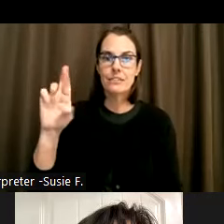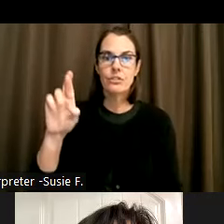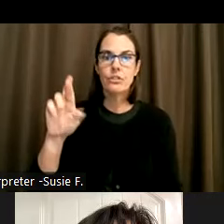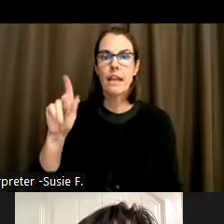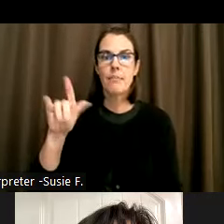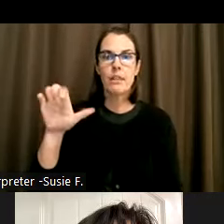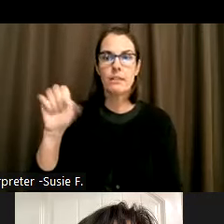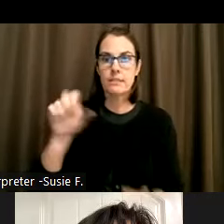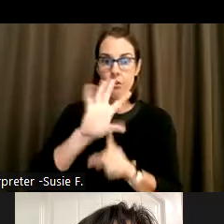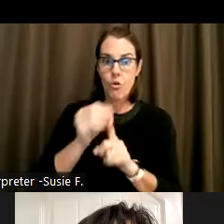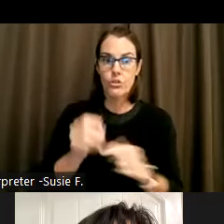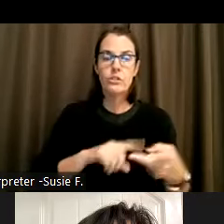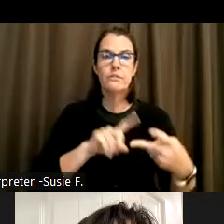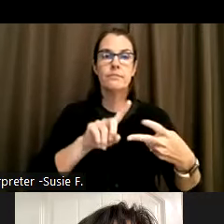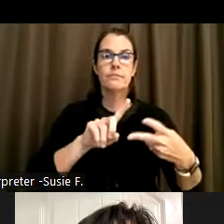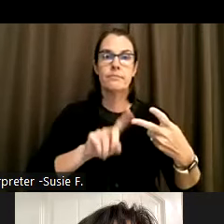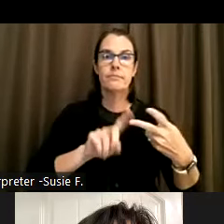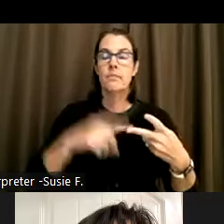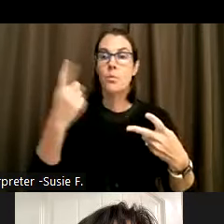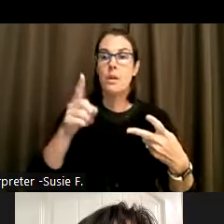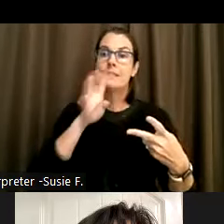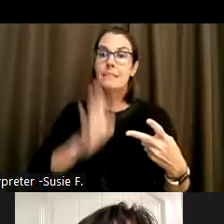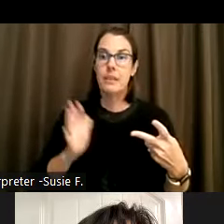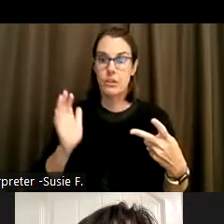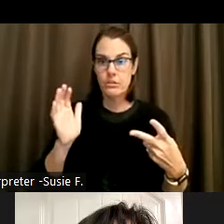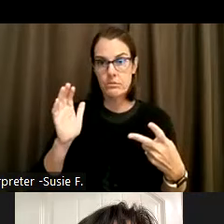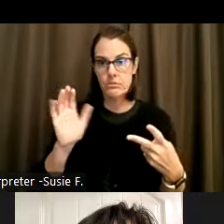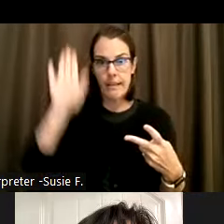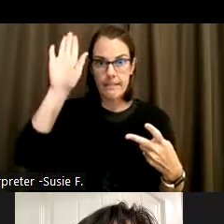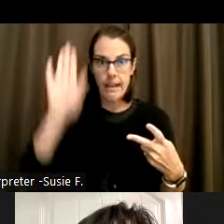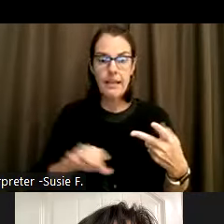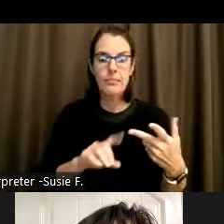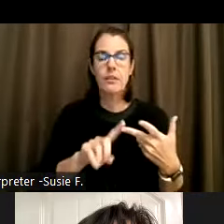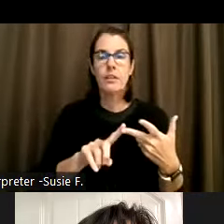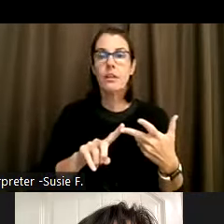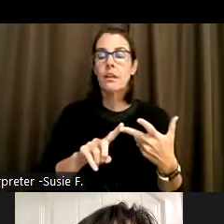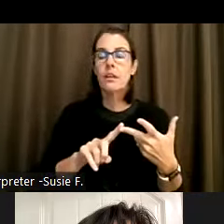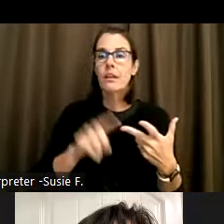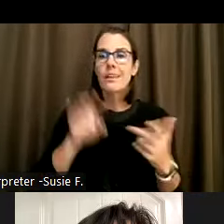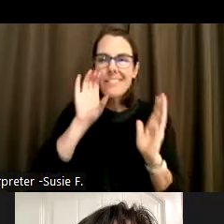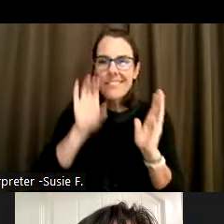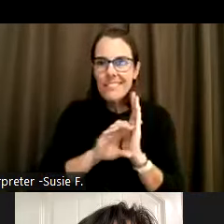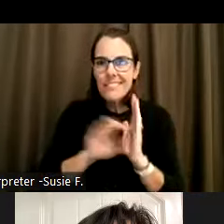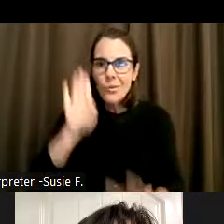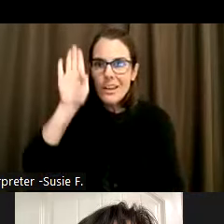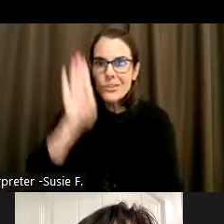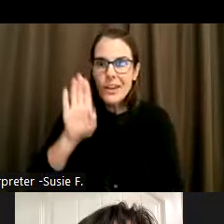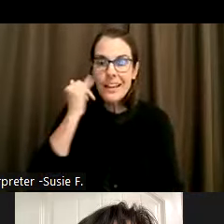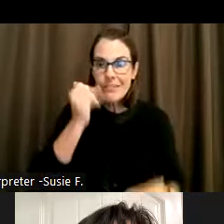One speaker at a time and please raise your hand and there's a hand emote. If you're unable to use the